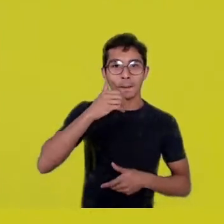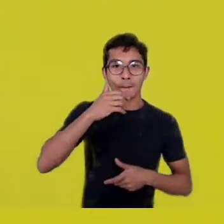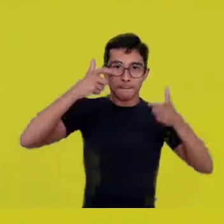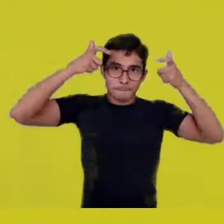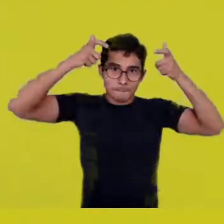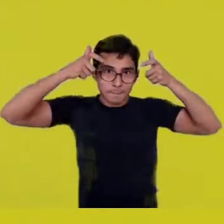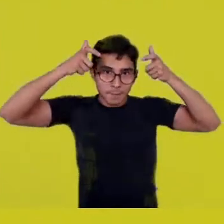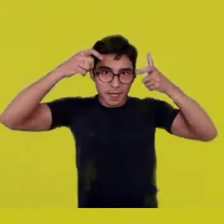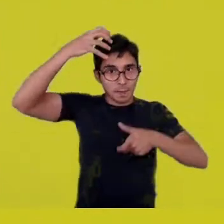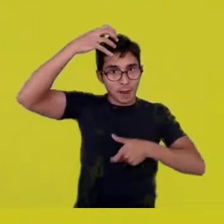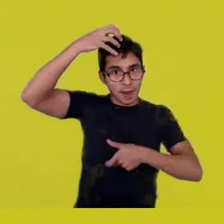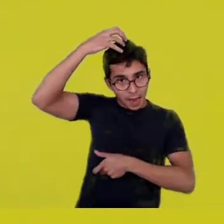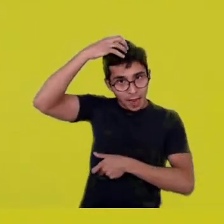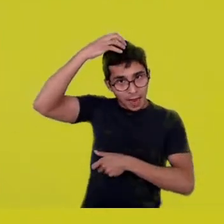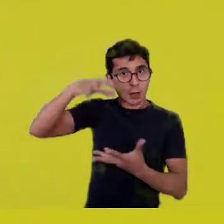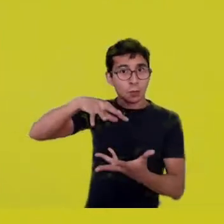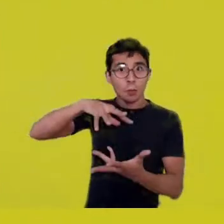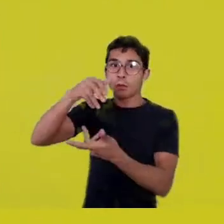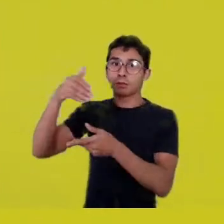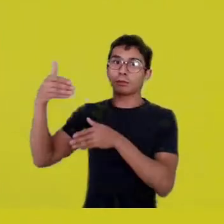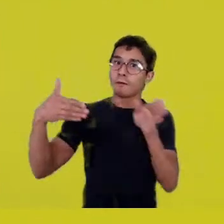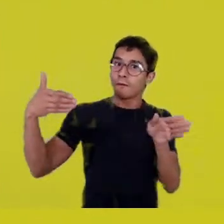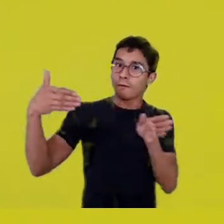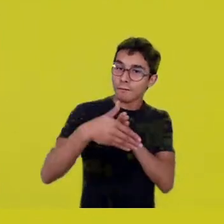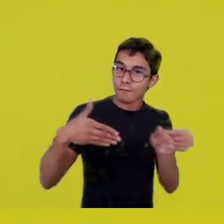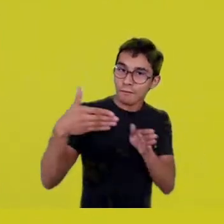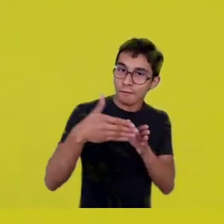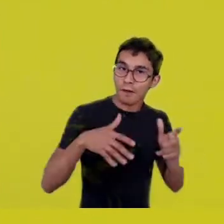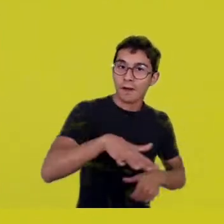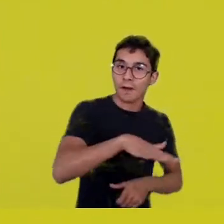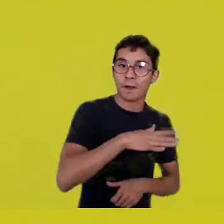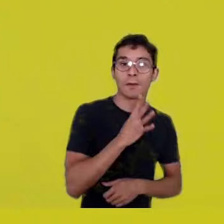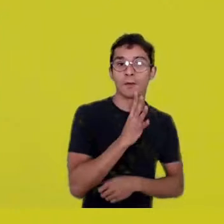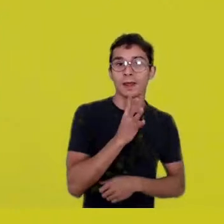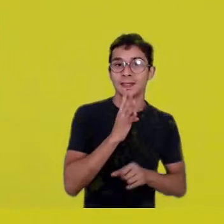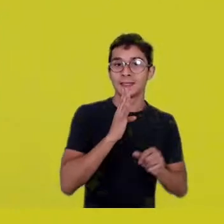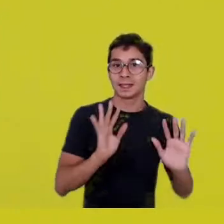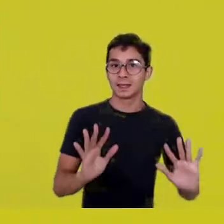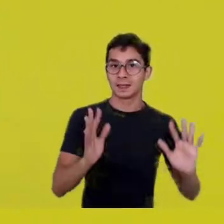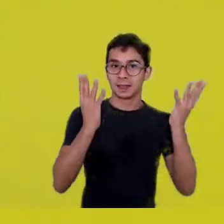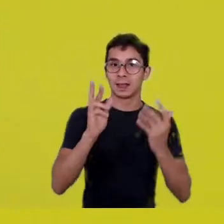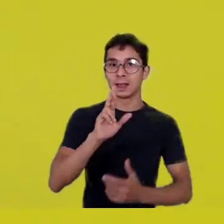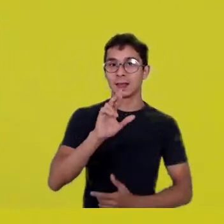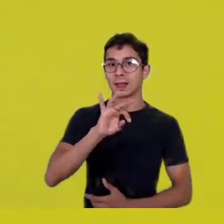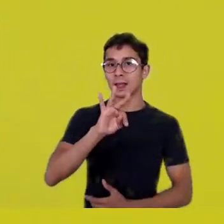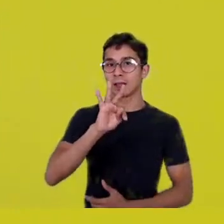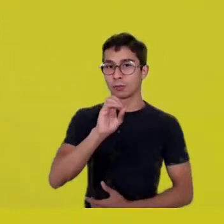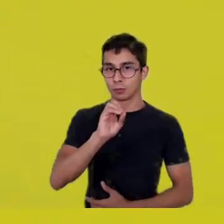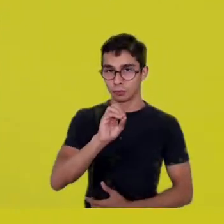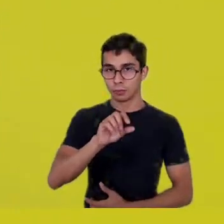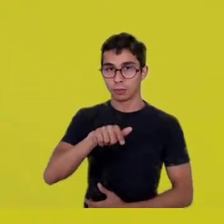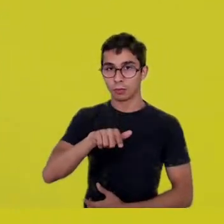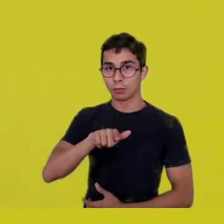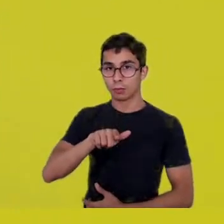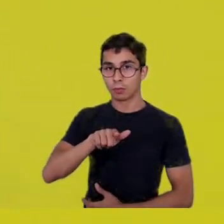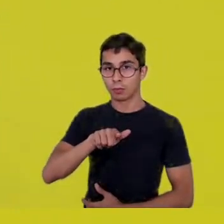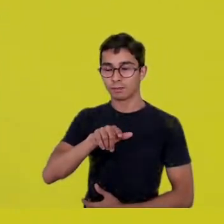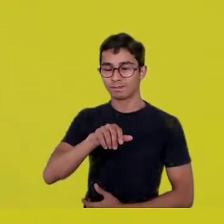They go to the Quarup. It became an international festivity of sorts.